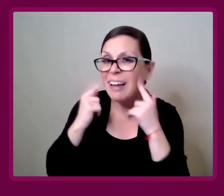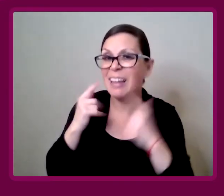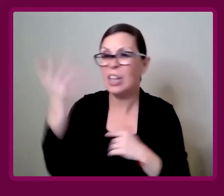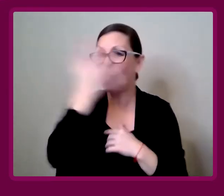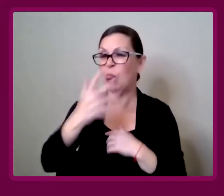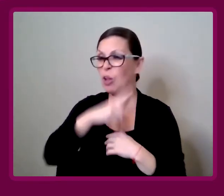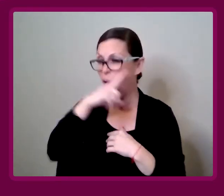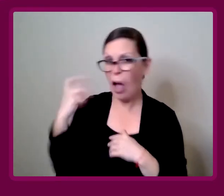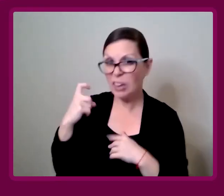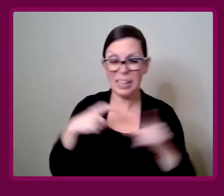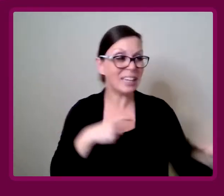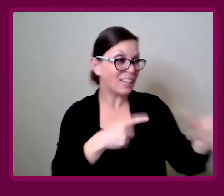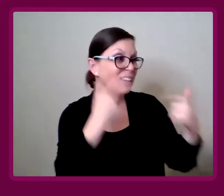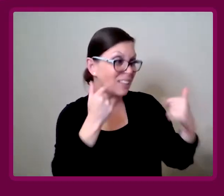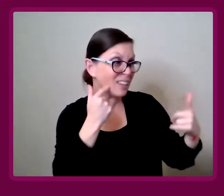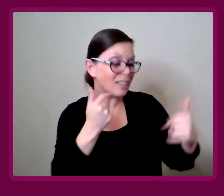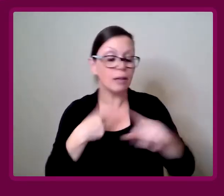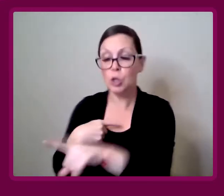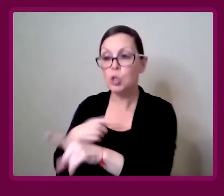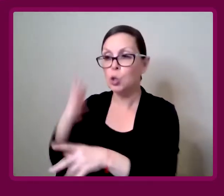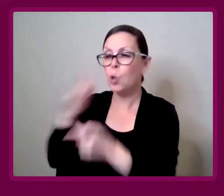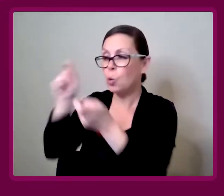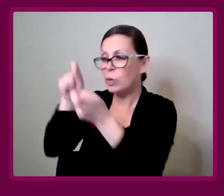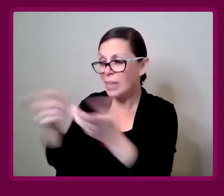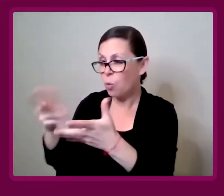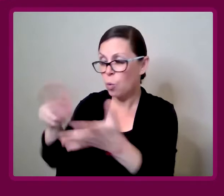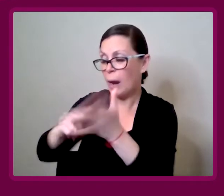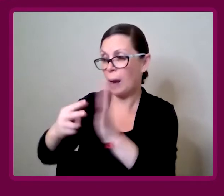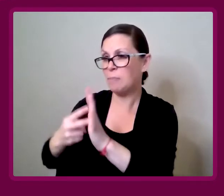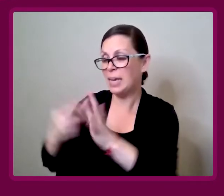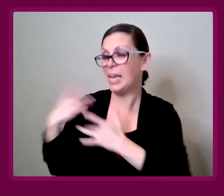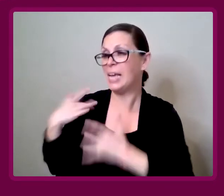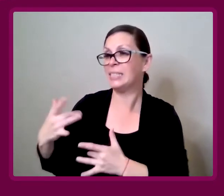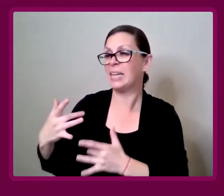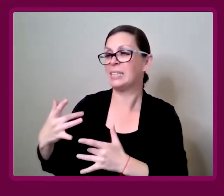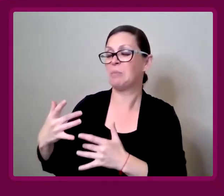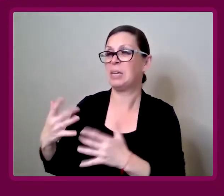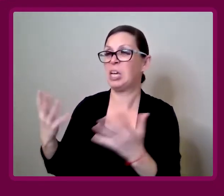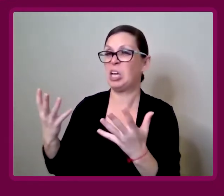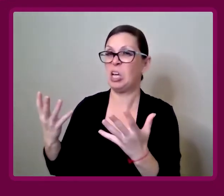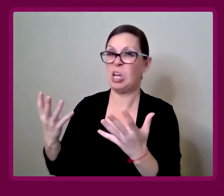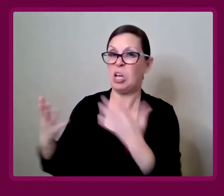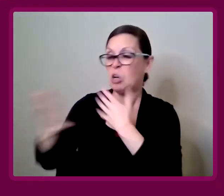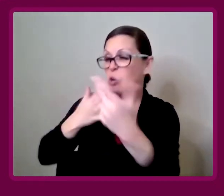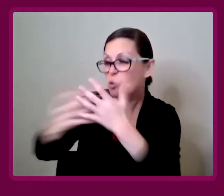You know exactly what I mean. It's those cream, graying grab rails.